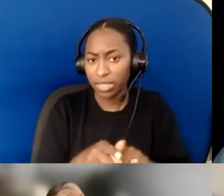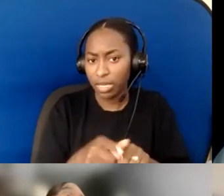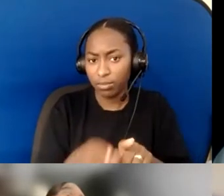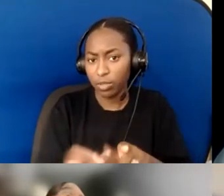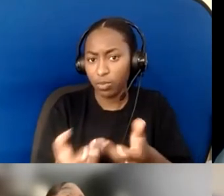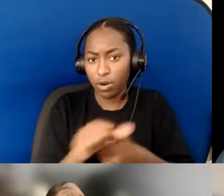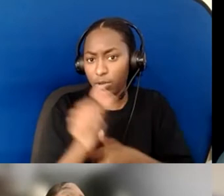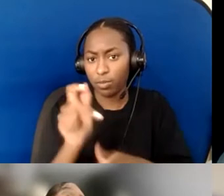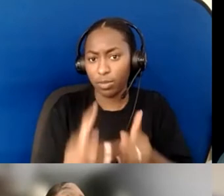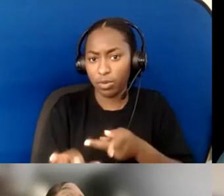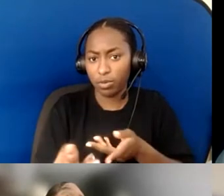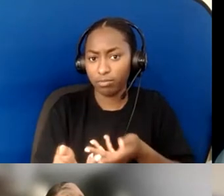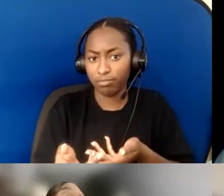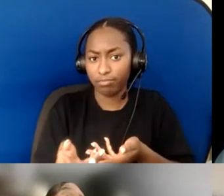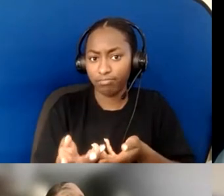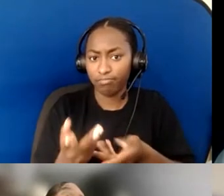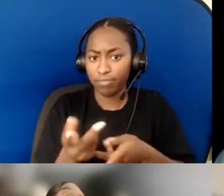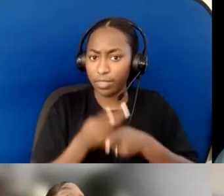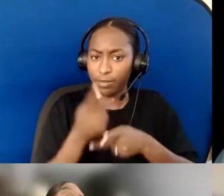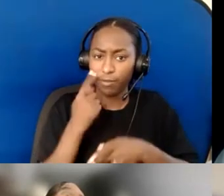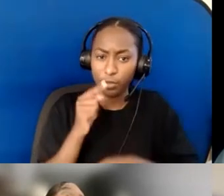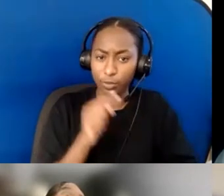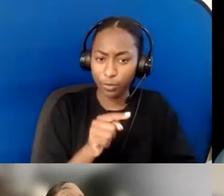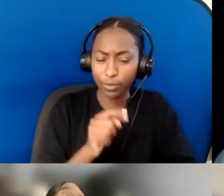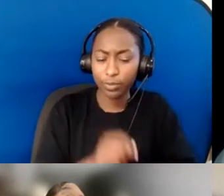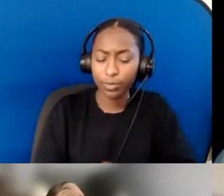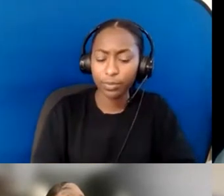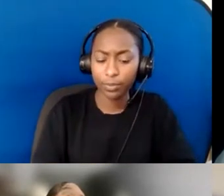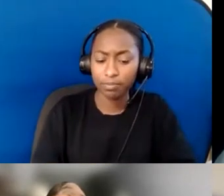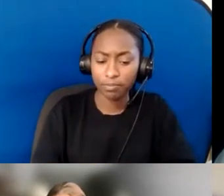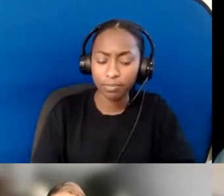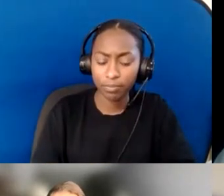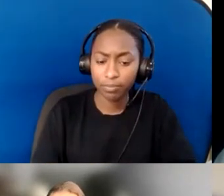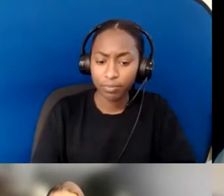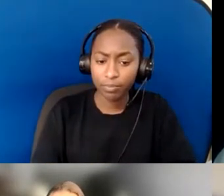again, understand, or even assume,